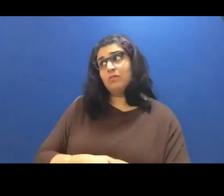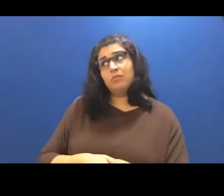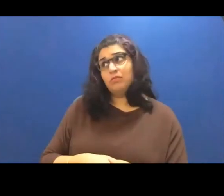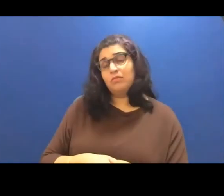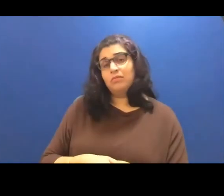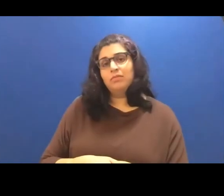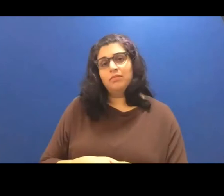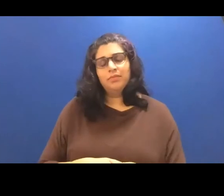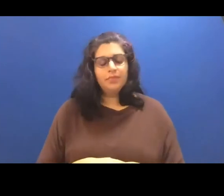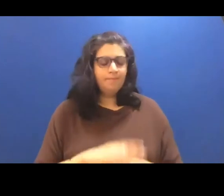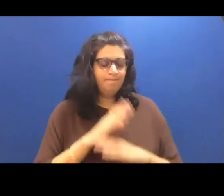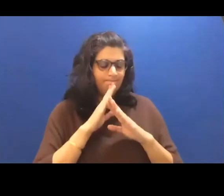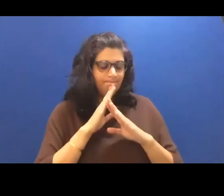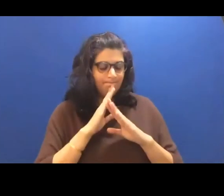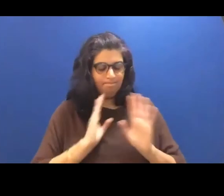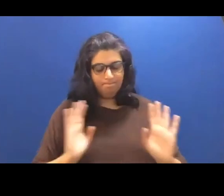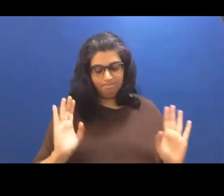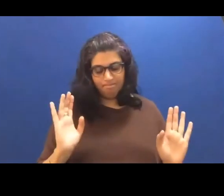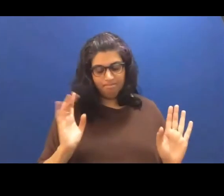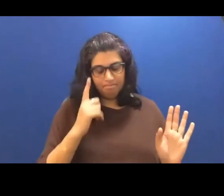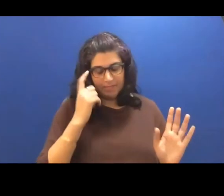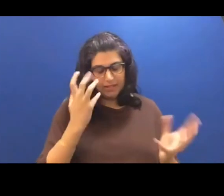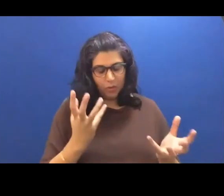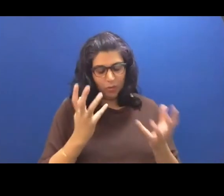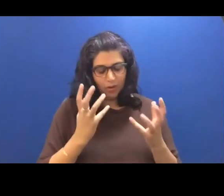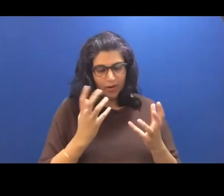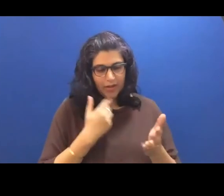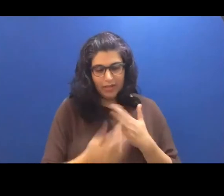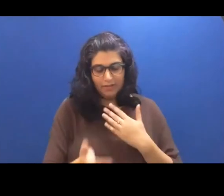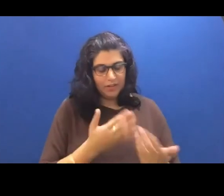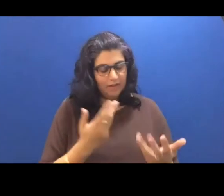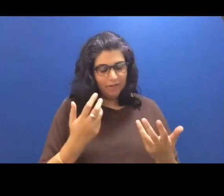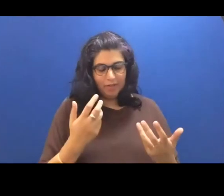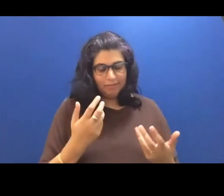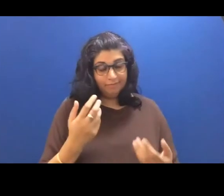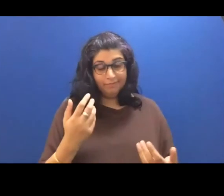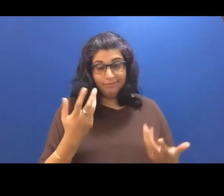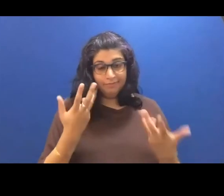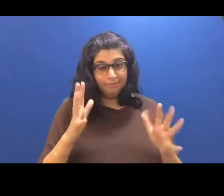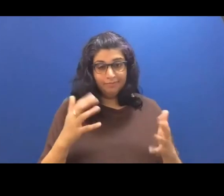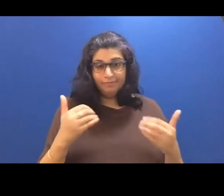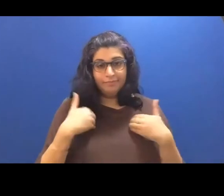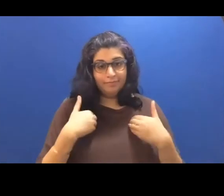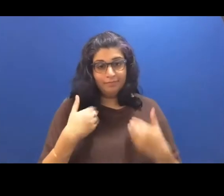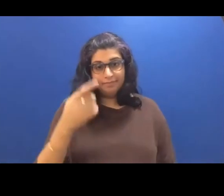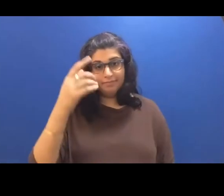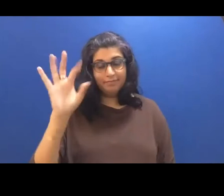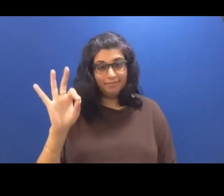down because I did want to eat them even if they had nine brains. I liked their firm soft